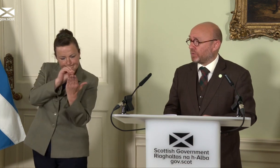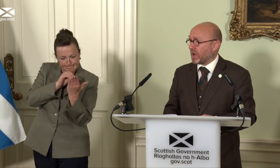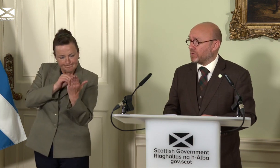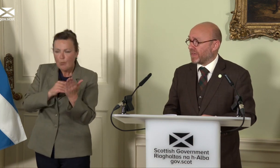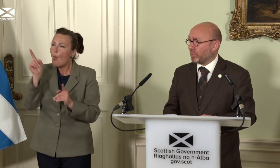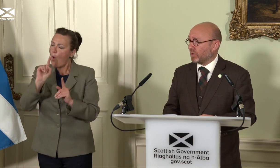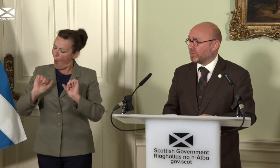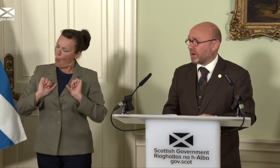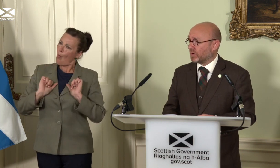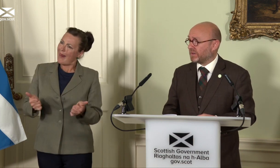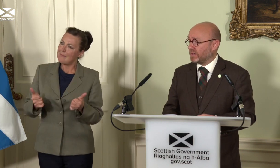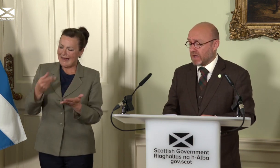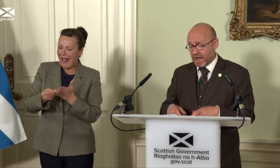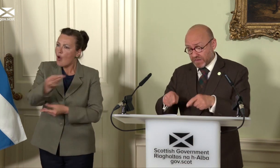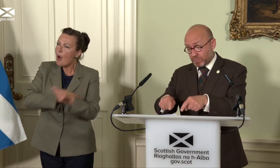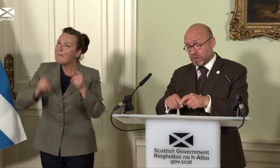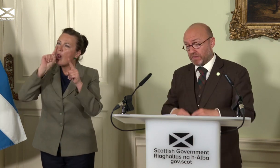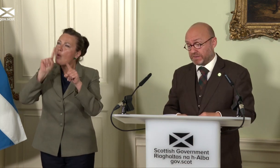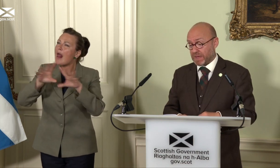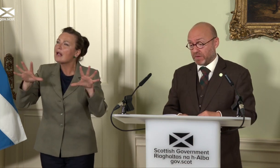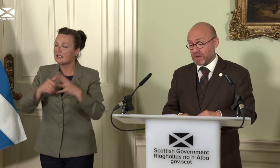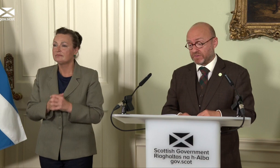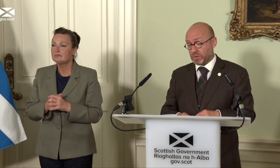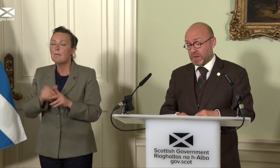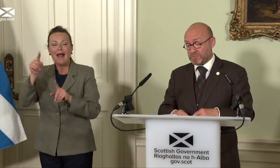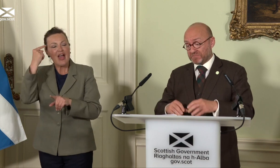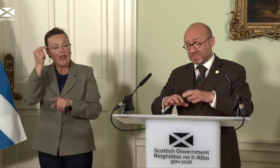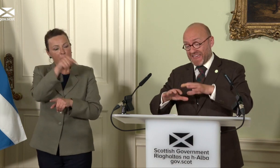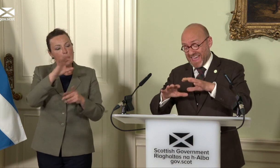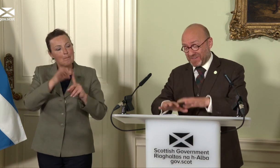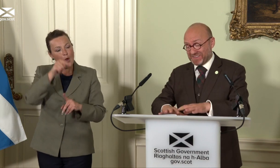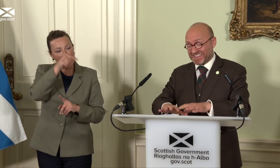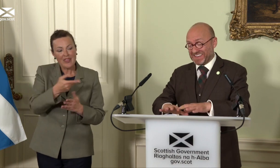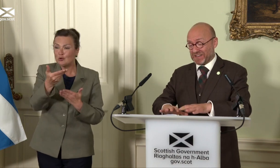doubt that that will continue. I think the point about this paper is, though, the evidence in here